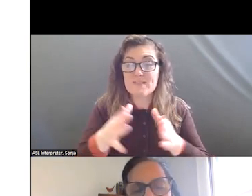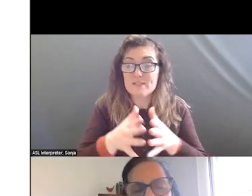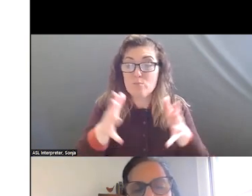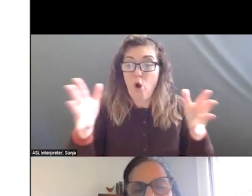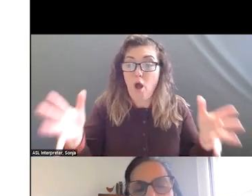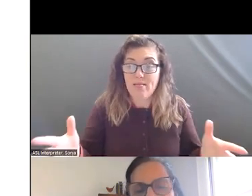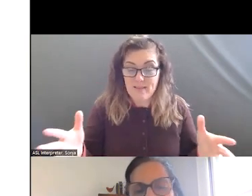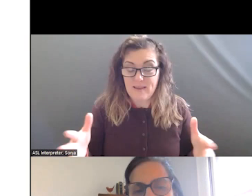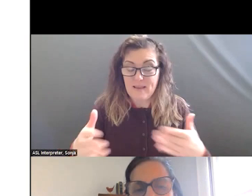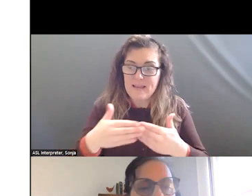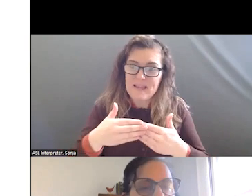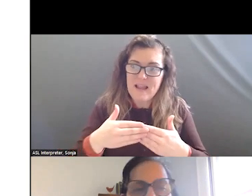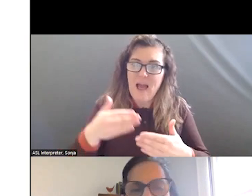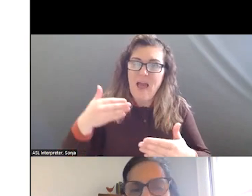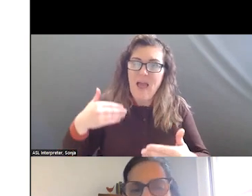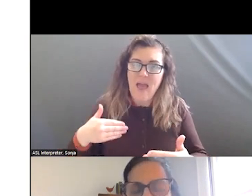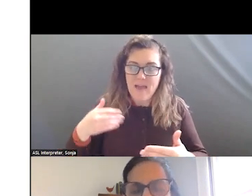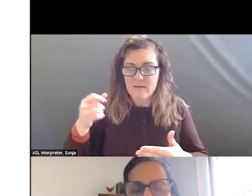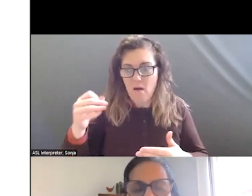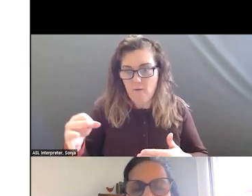CRISIS. LOTS GOING ON FEDERALLY AND